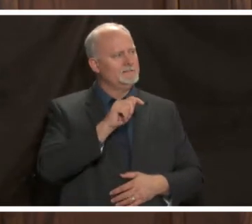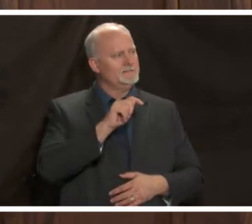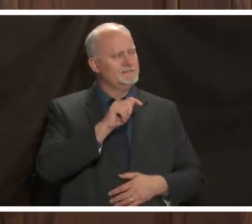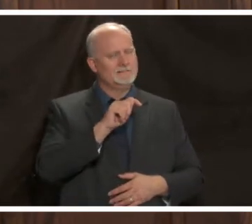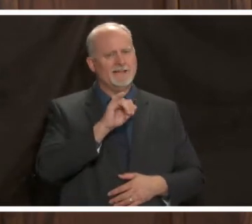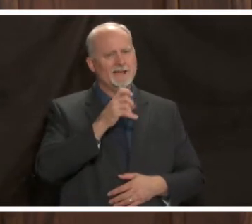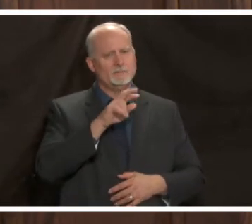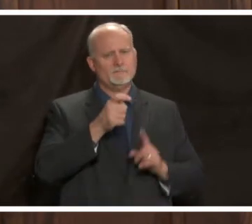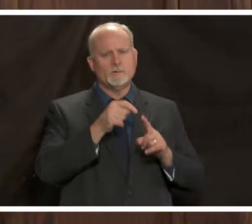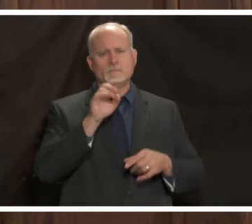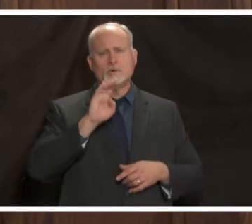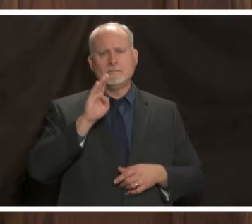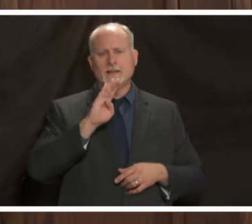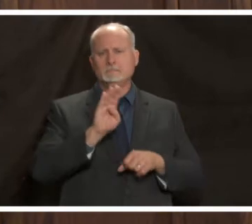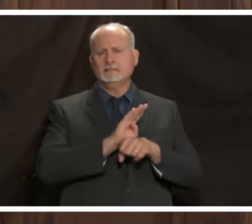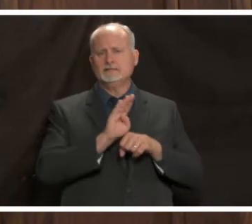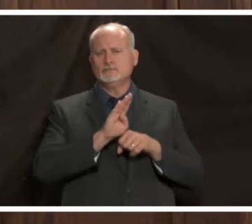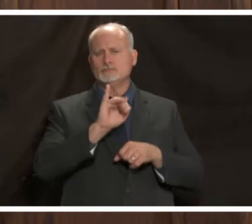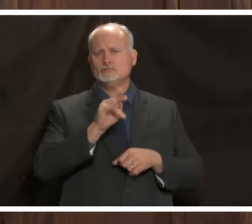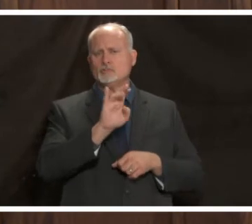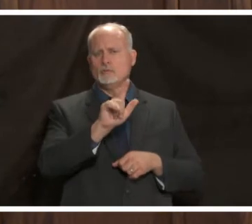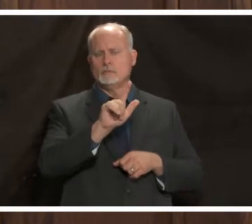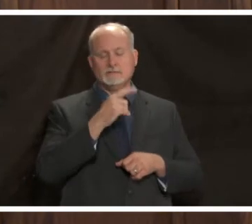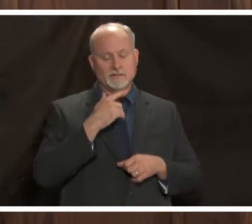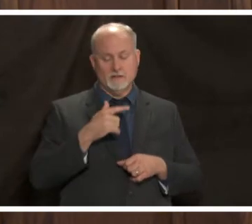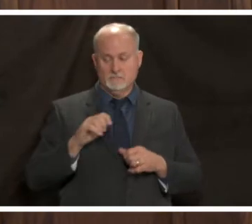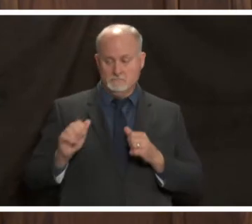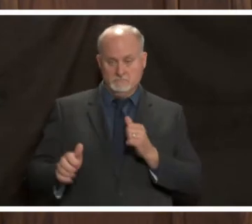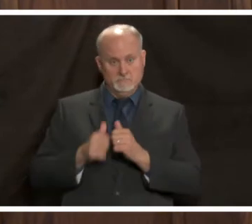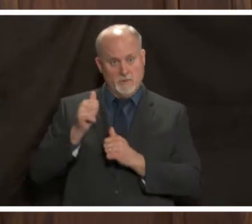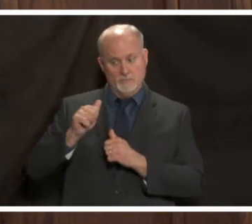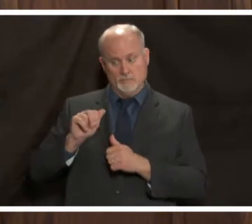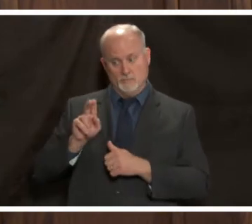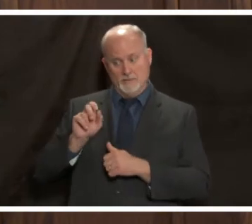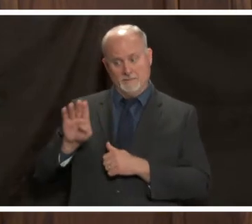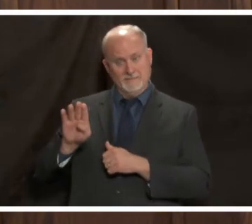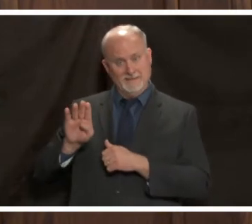business journal has asked are the bulk of uab's coveted patients coming from jefferson county or